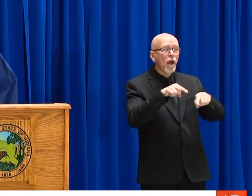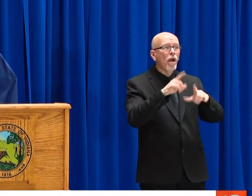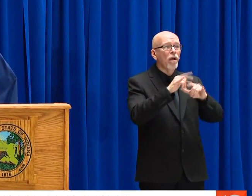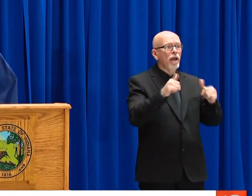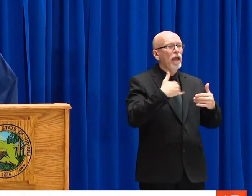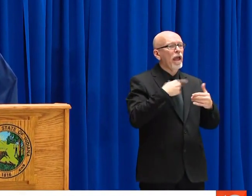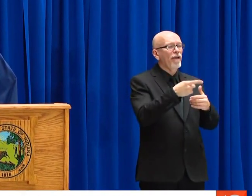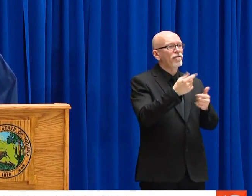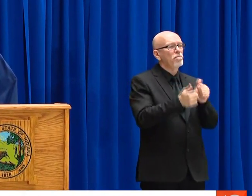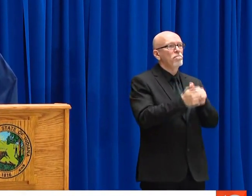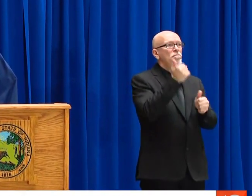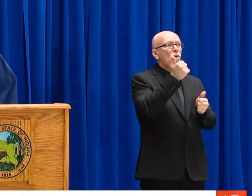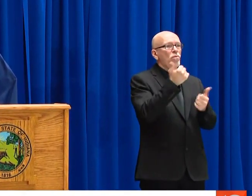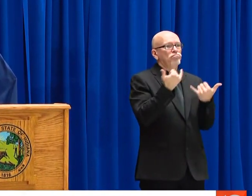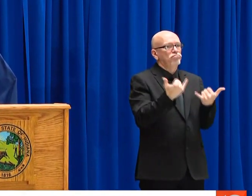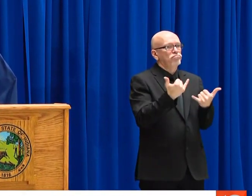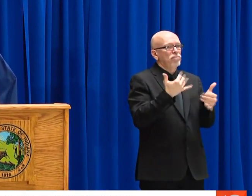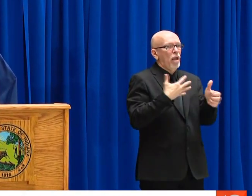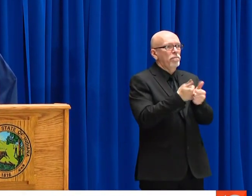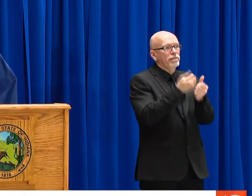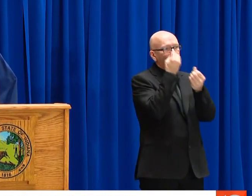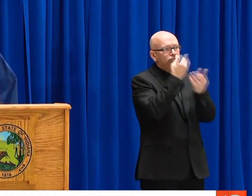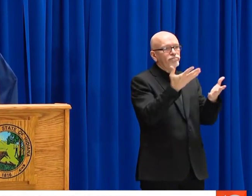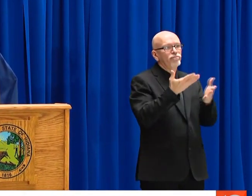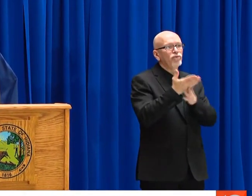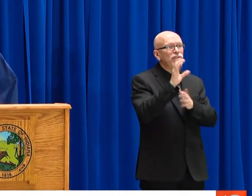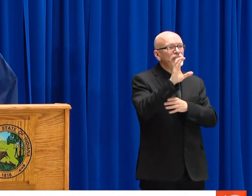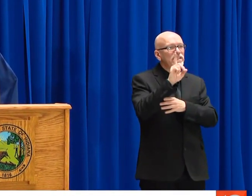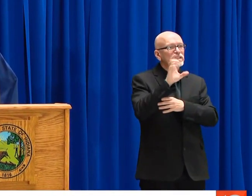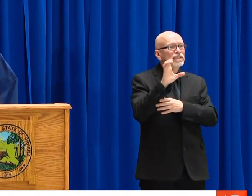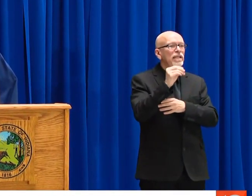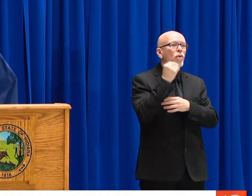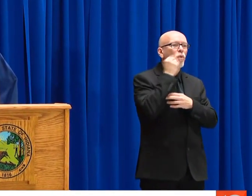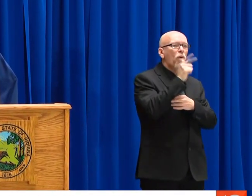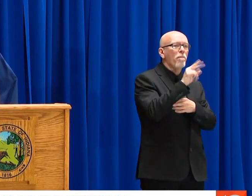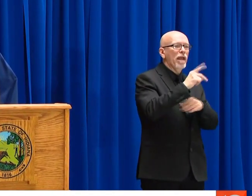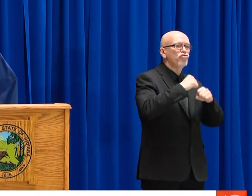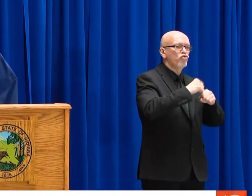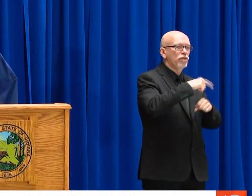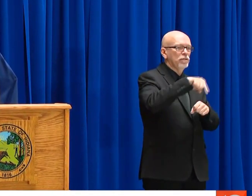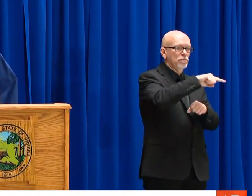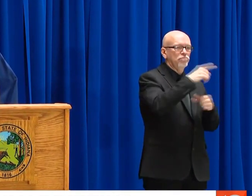OF THAT PART OF OUR SYSTEM. EMERGENCY RESPONDERS AND